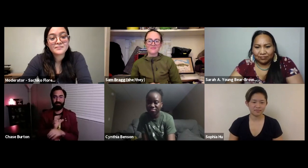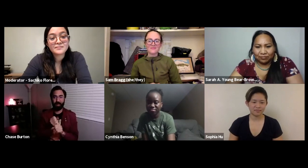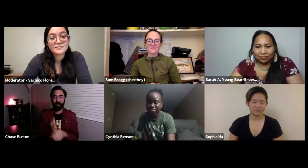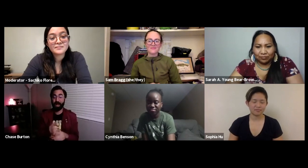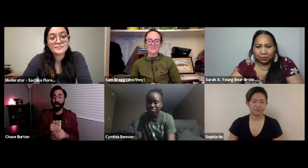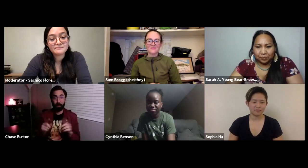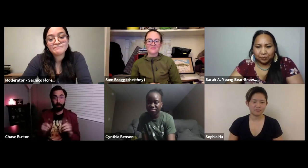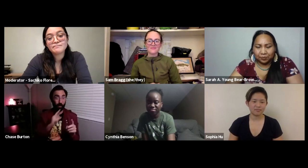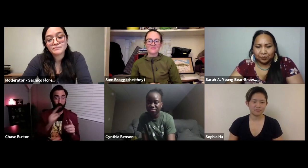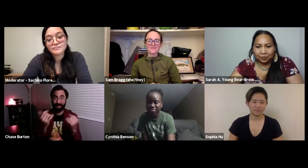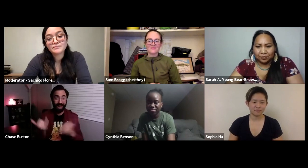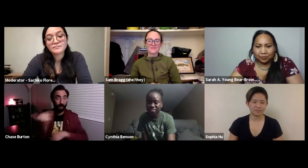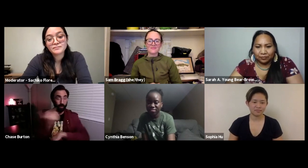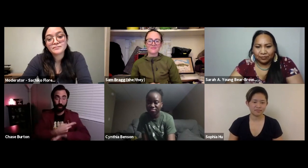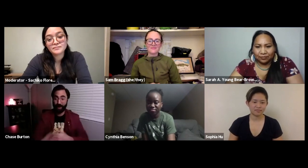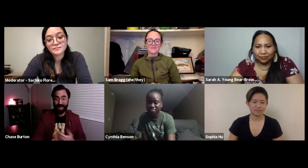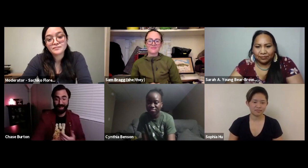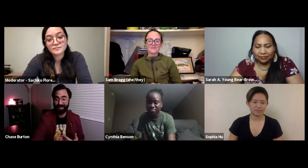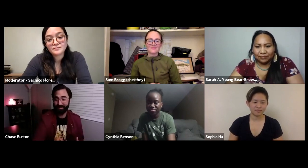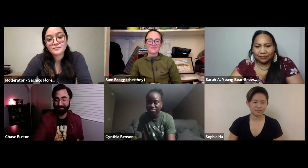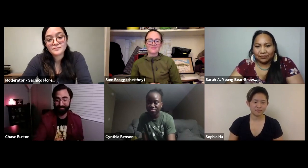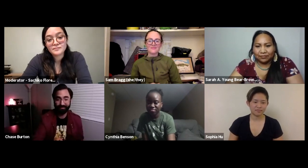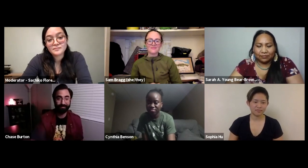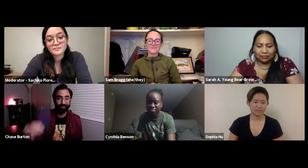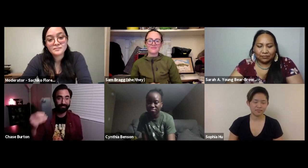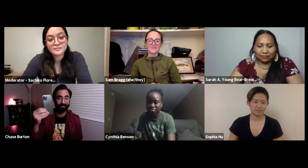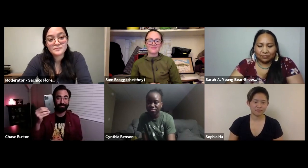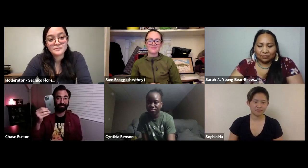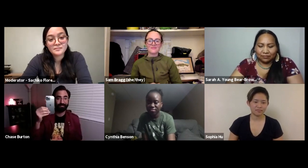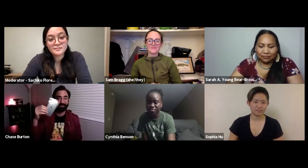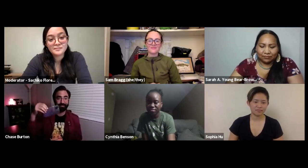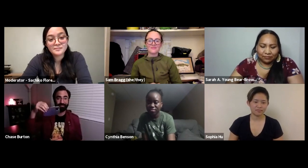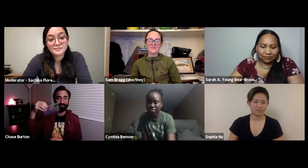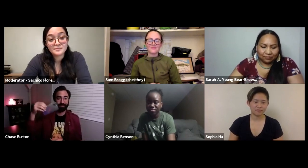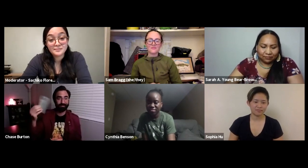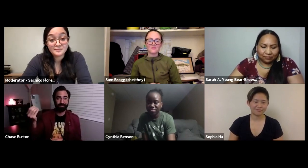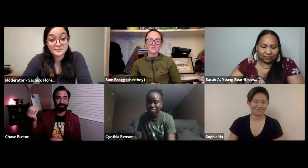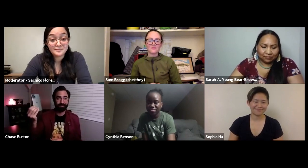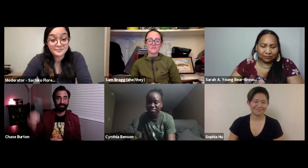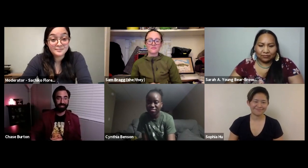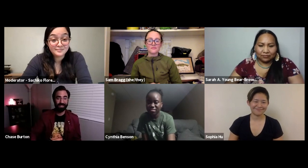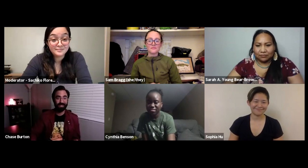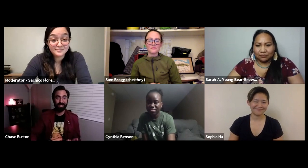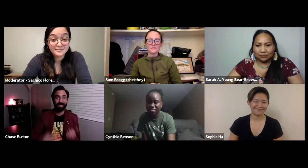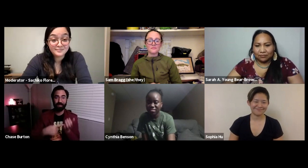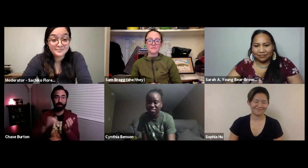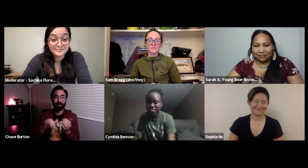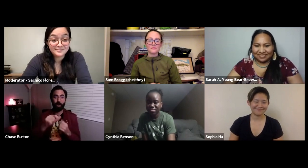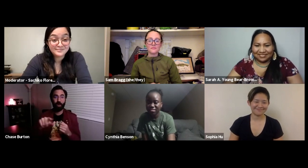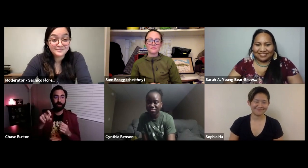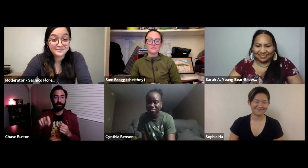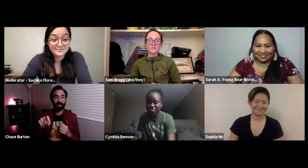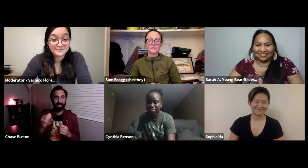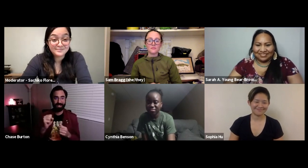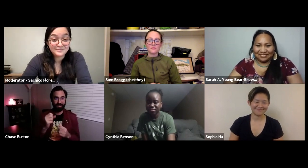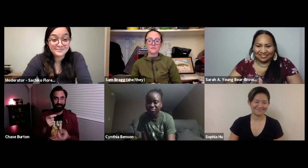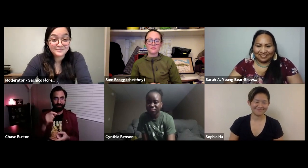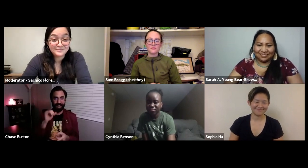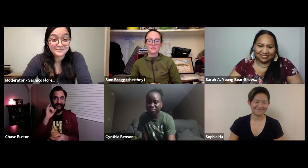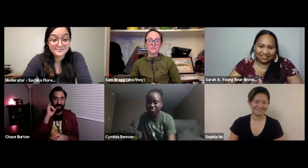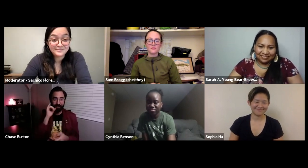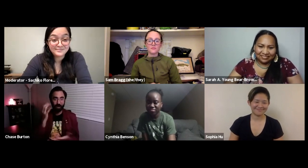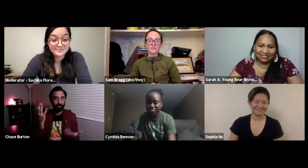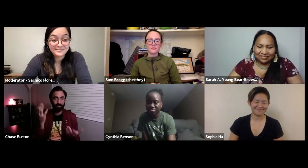I'm only just one person and you know even these days with this phone it's really all